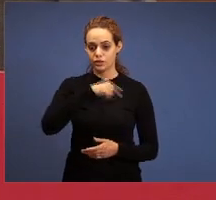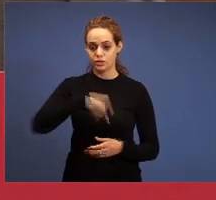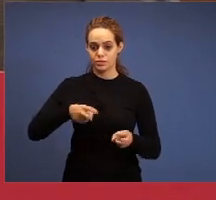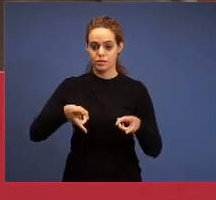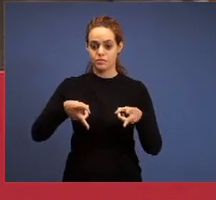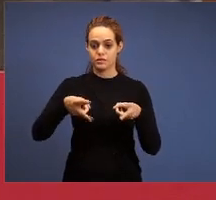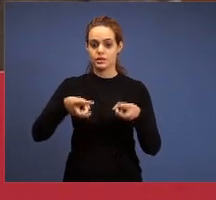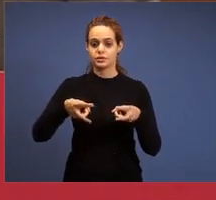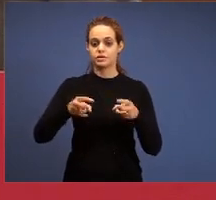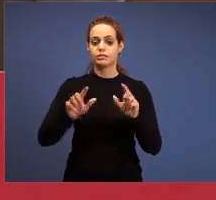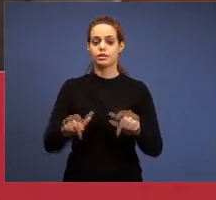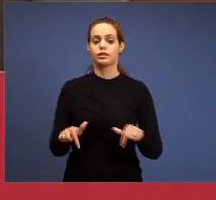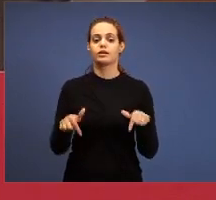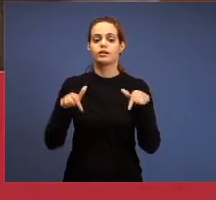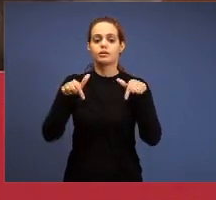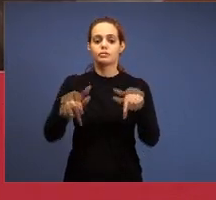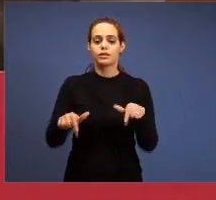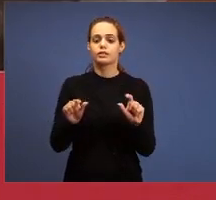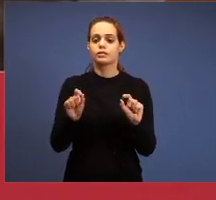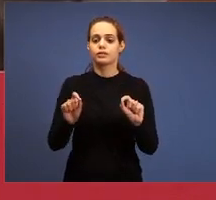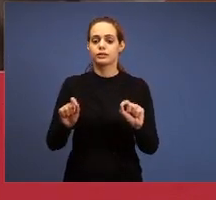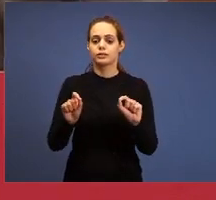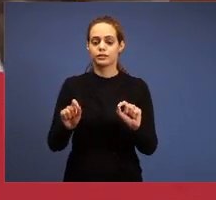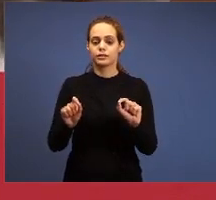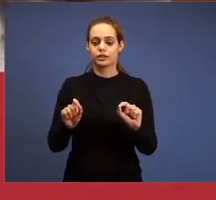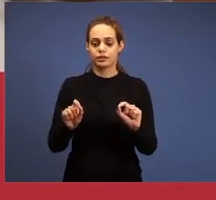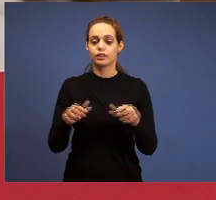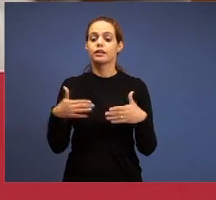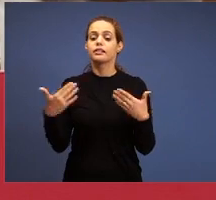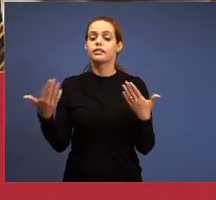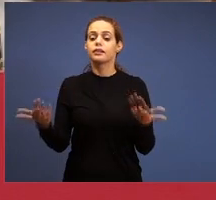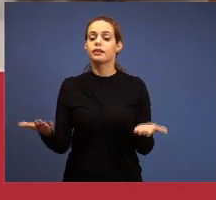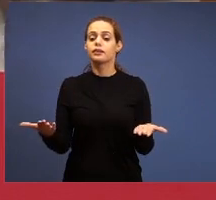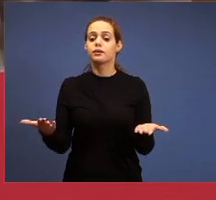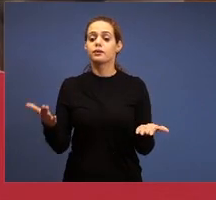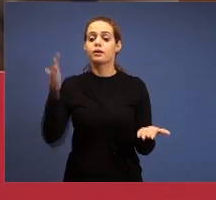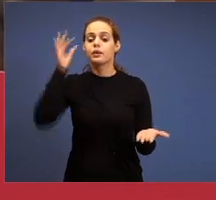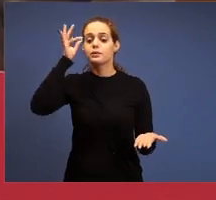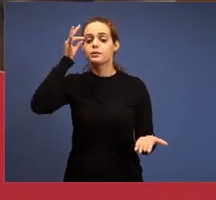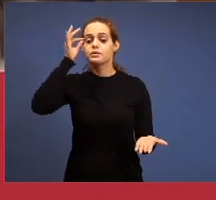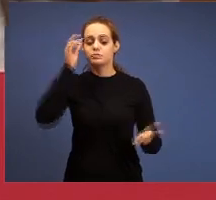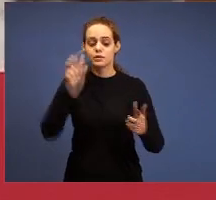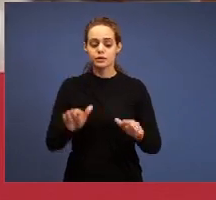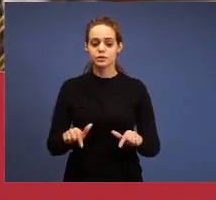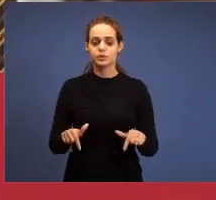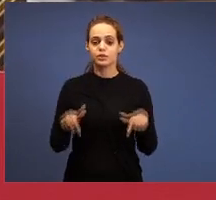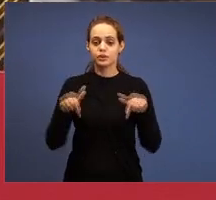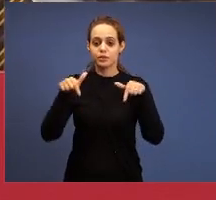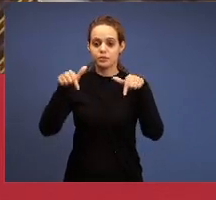operate here? What spirit? It’s the question I do and the brethren can answer now.